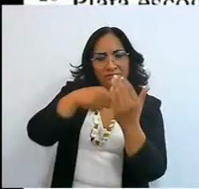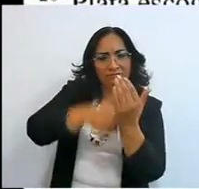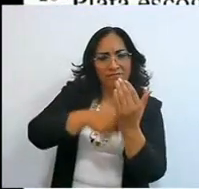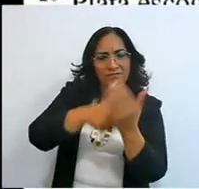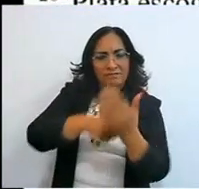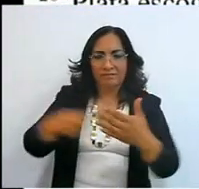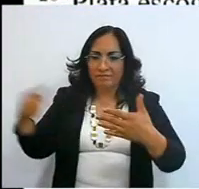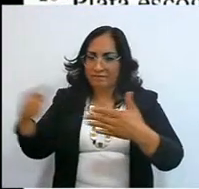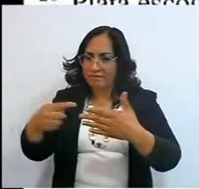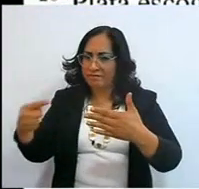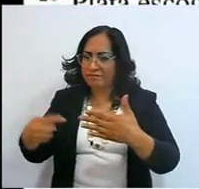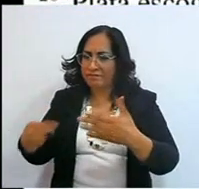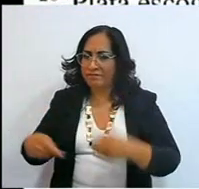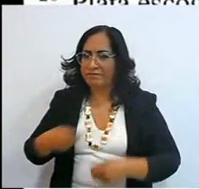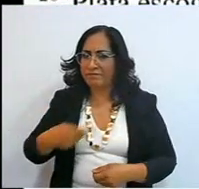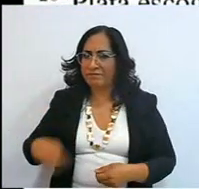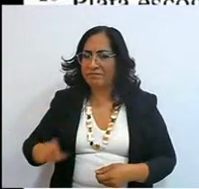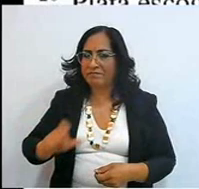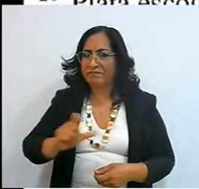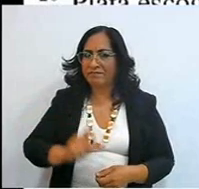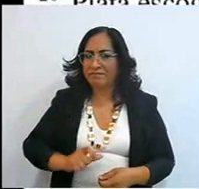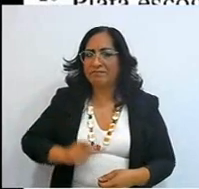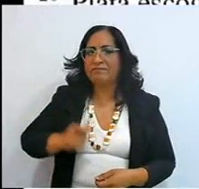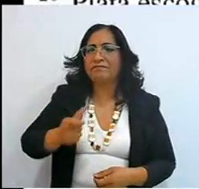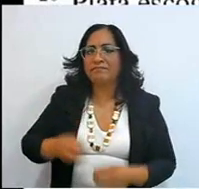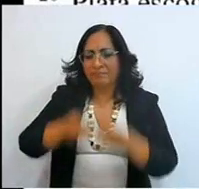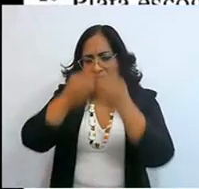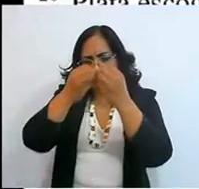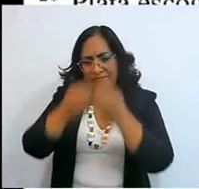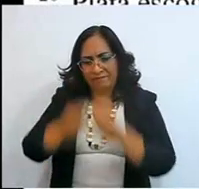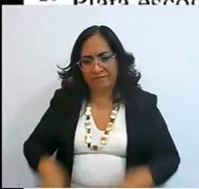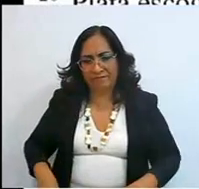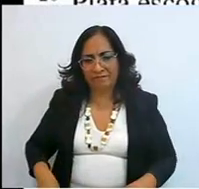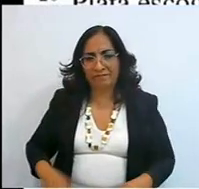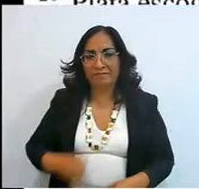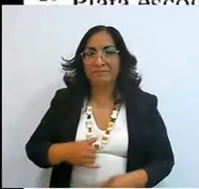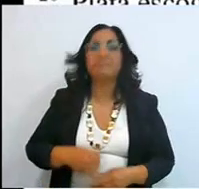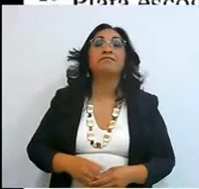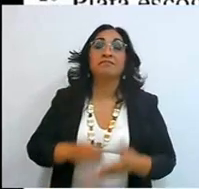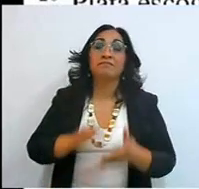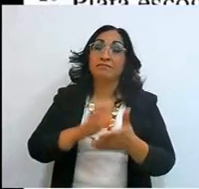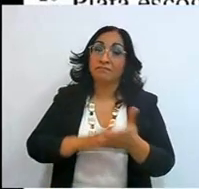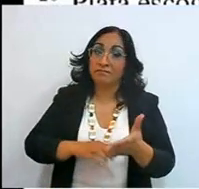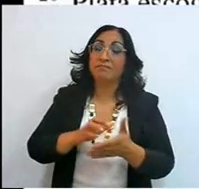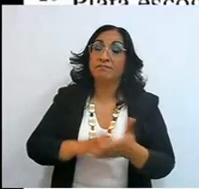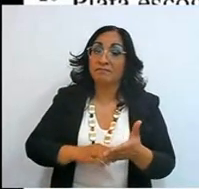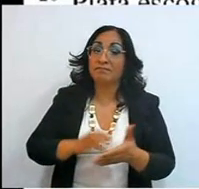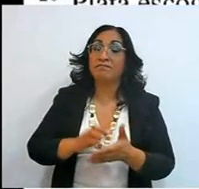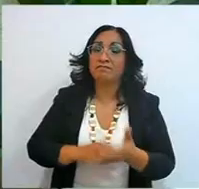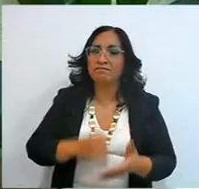But he who refuses to rebuke errs." What does err mean? I err,